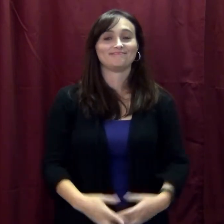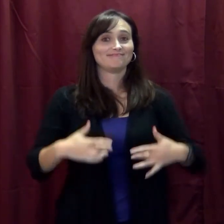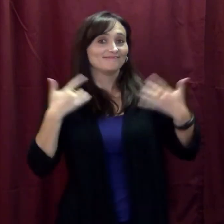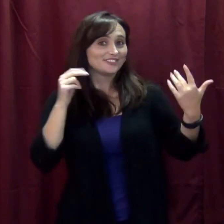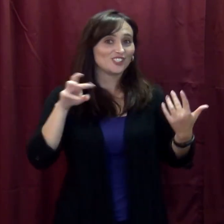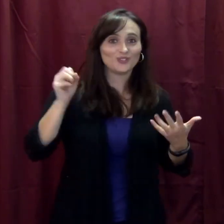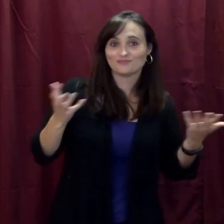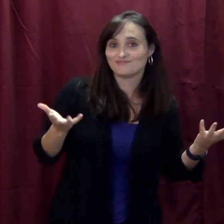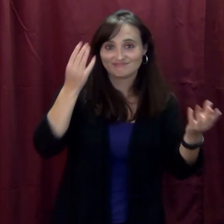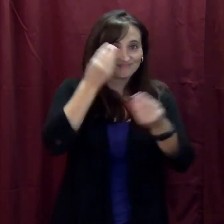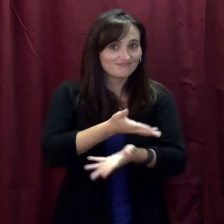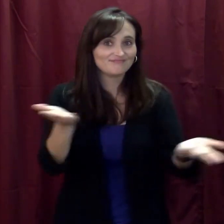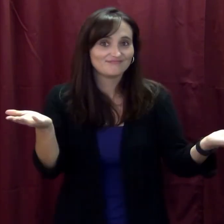What's new?